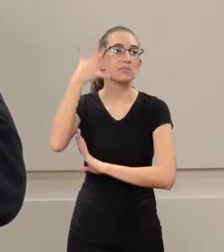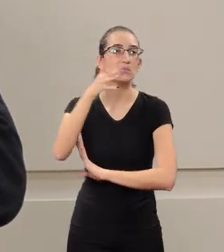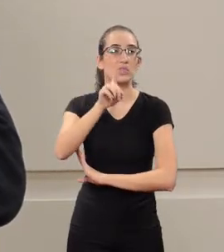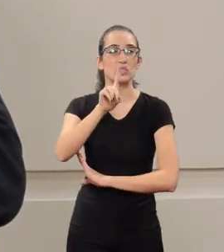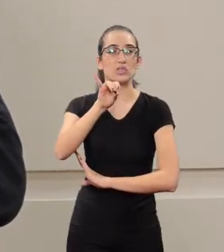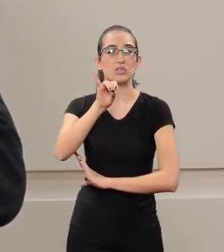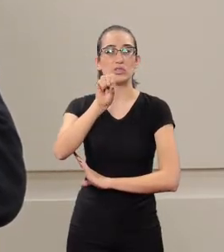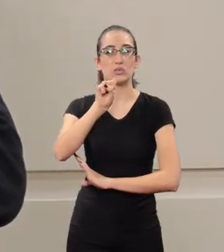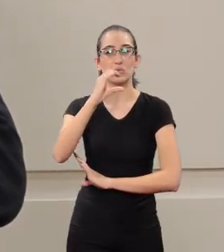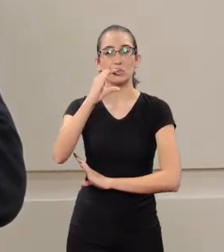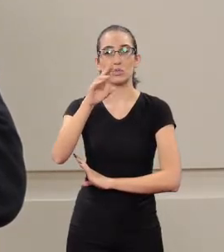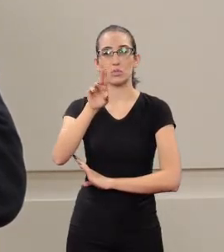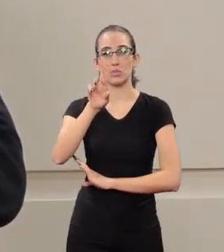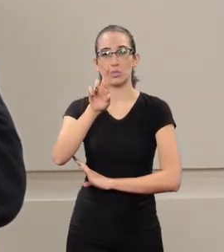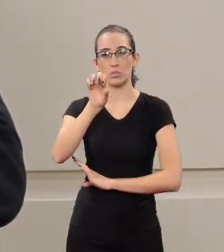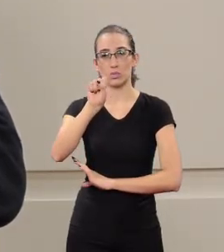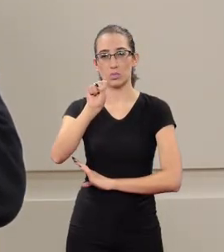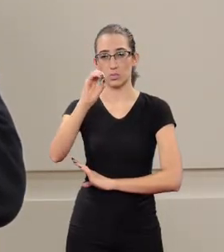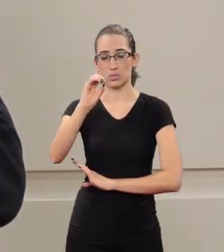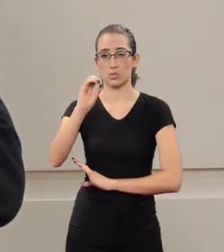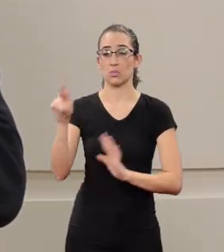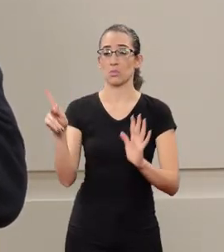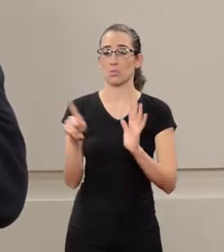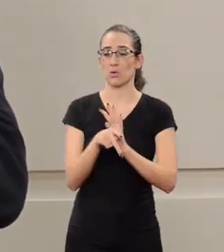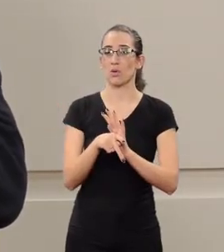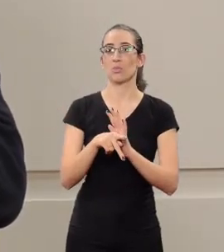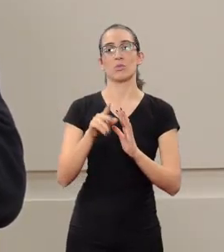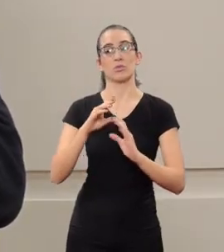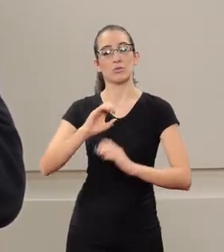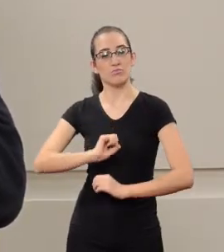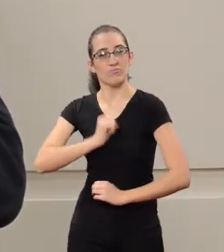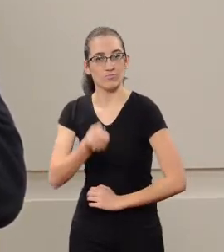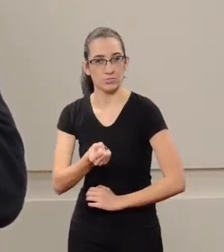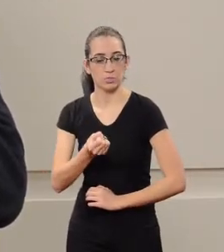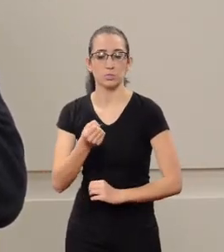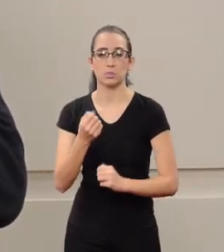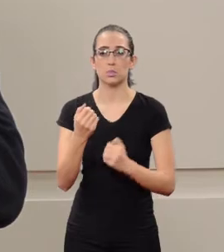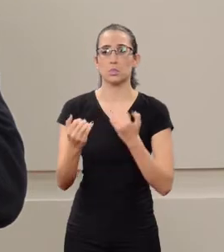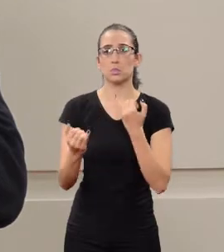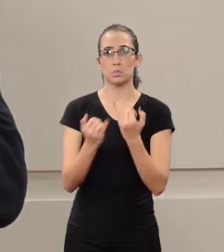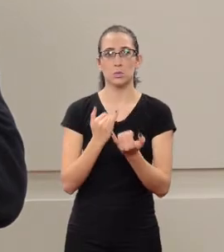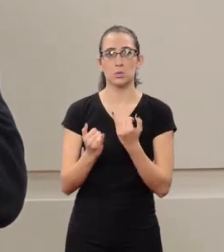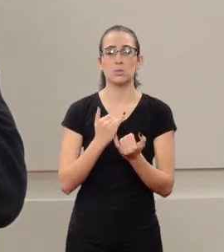Sometimes people are not